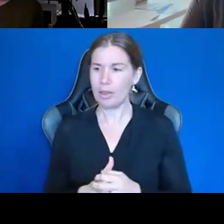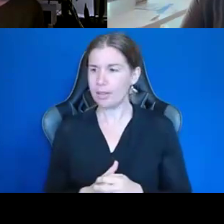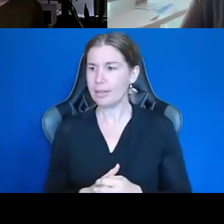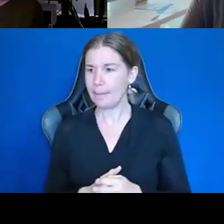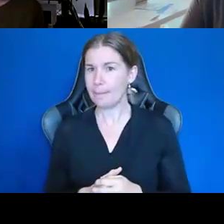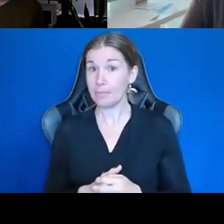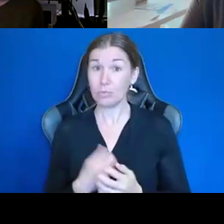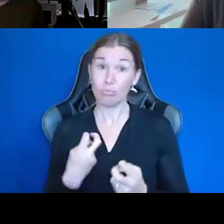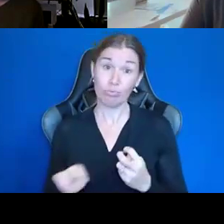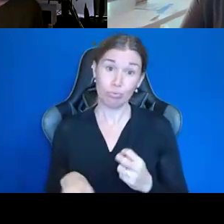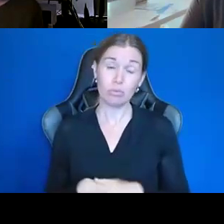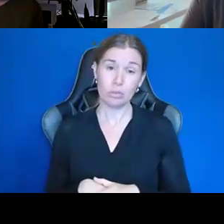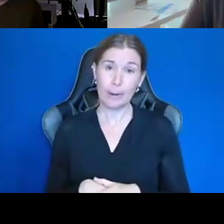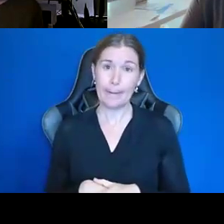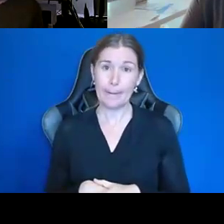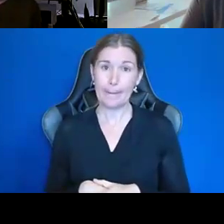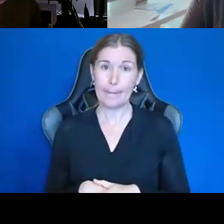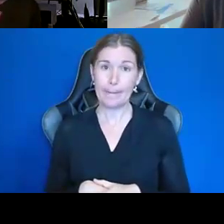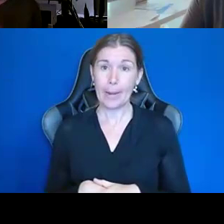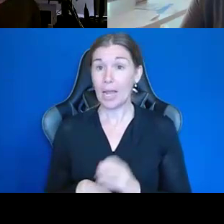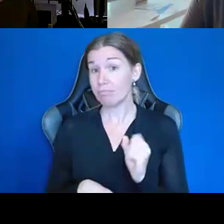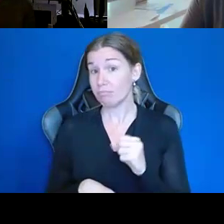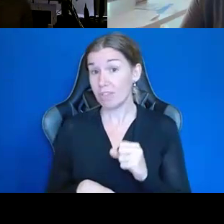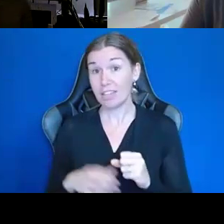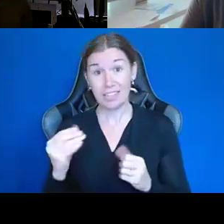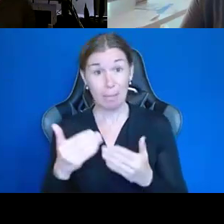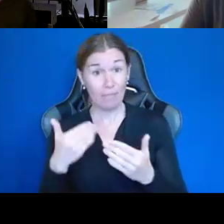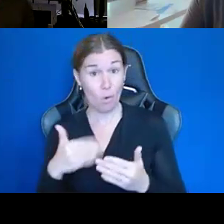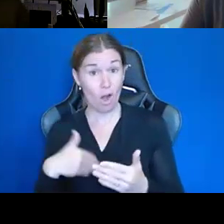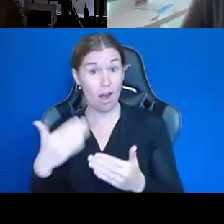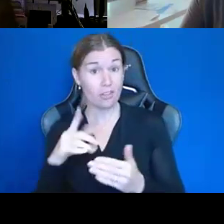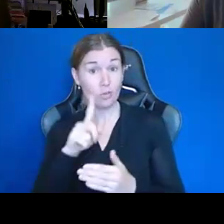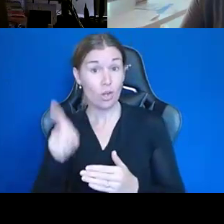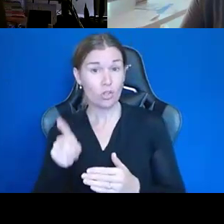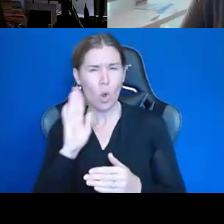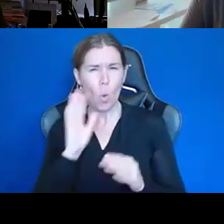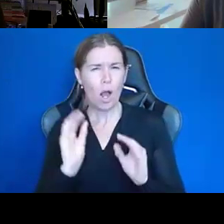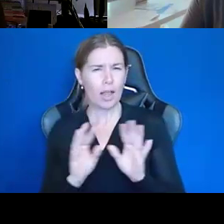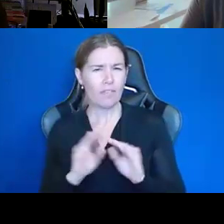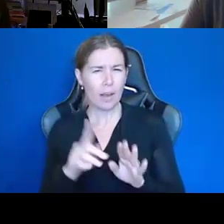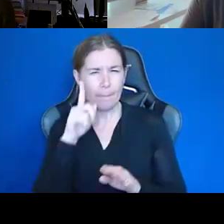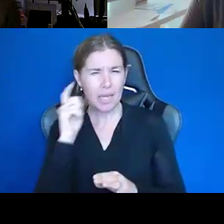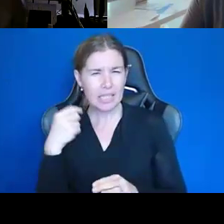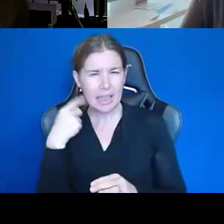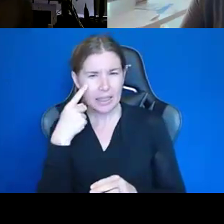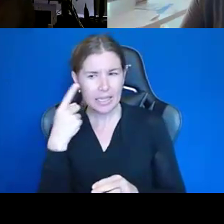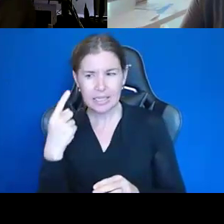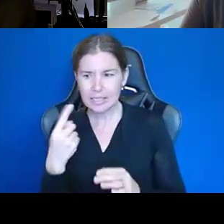It's hard. Yeah. So, before I go on to the next question, I'll just clarify, because I think someone is asking in the chat box.